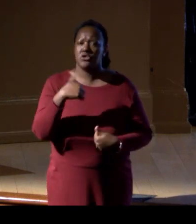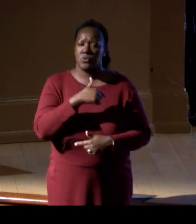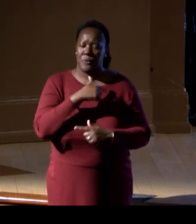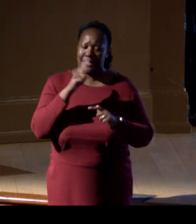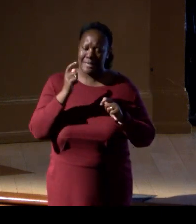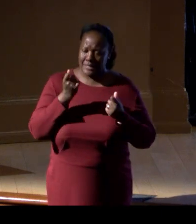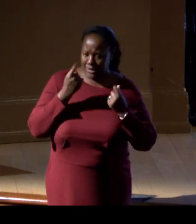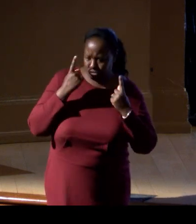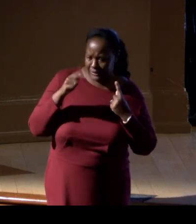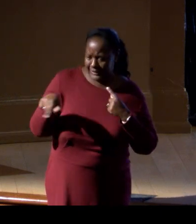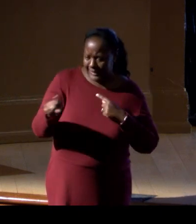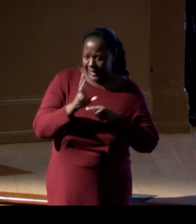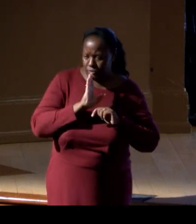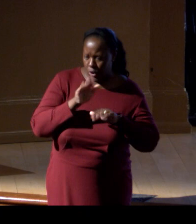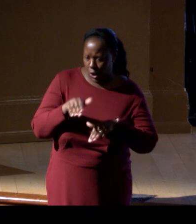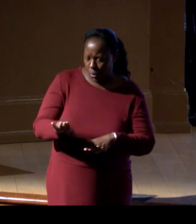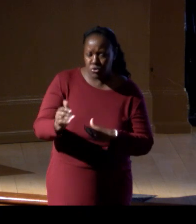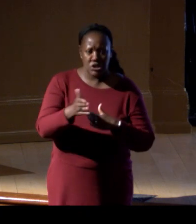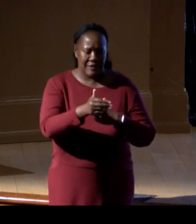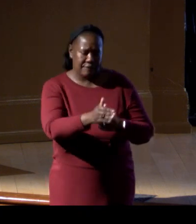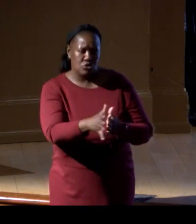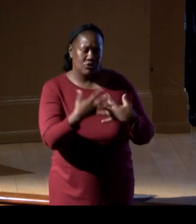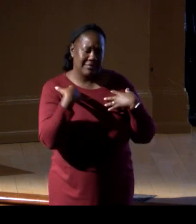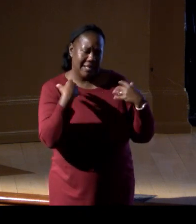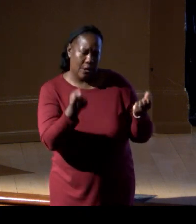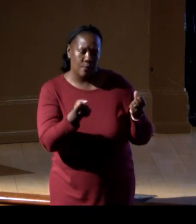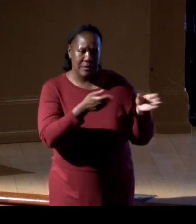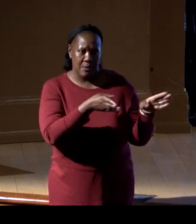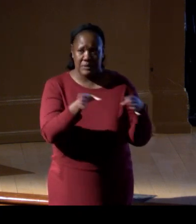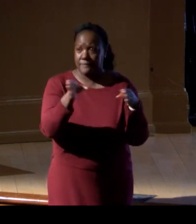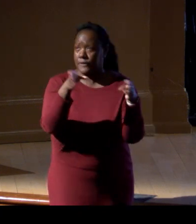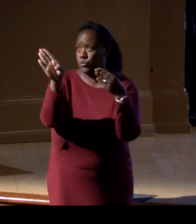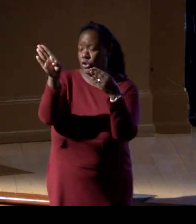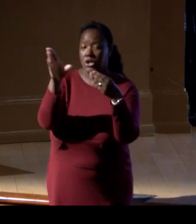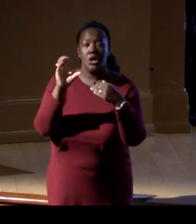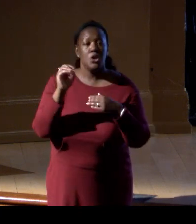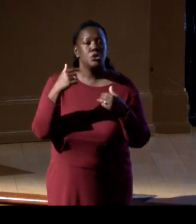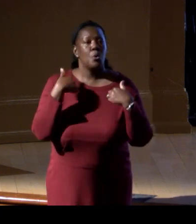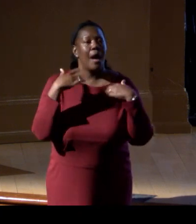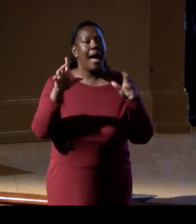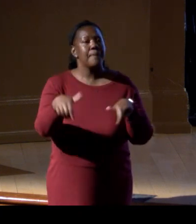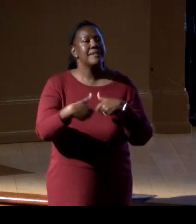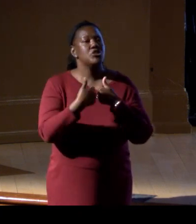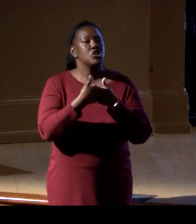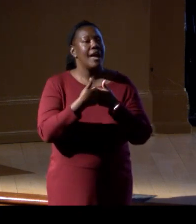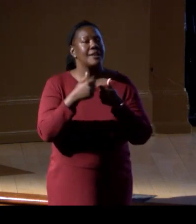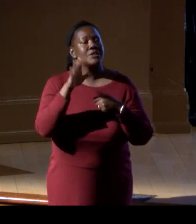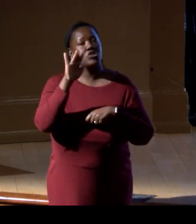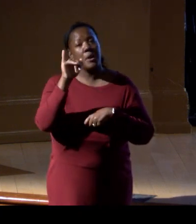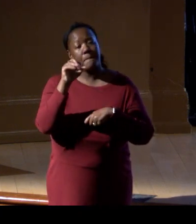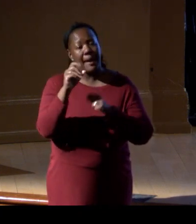and understand where it is headed. Solving the challenges of biodiversity requires all hands on deck.